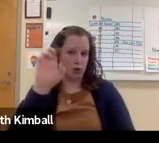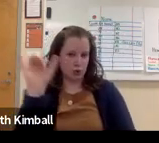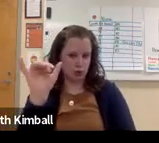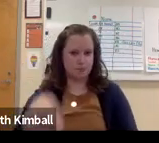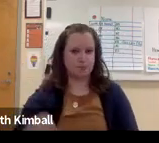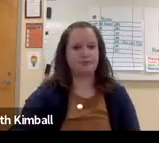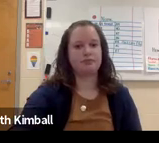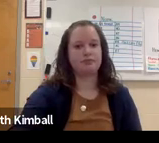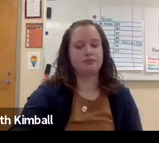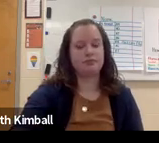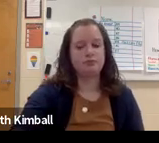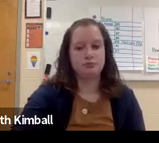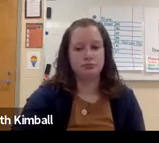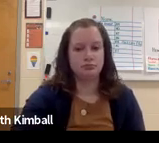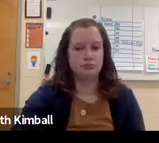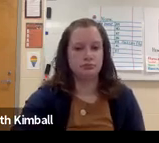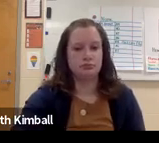And it also helps them with their coding at the same time.